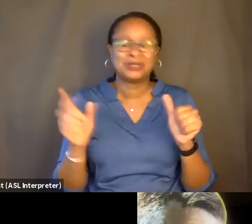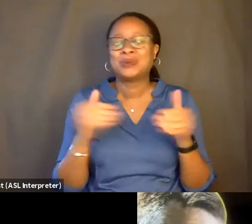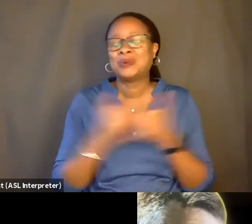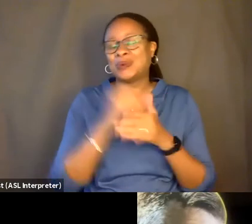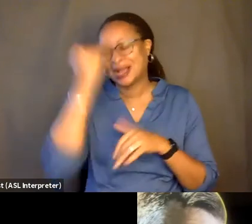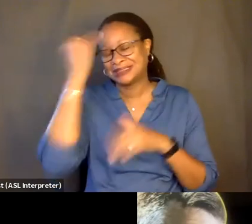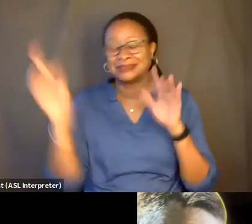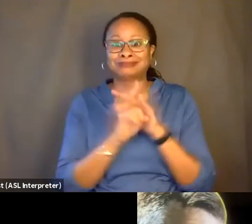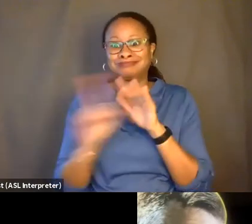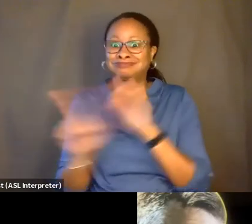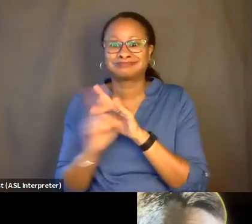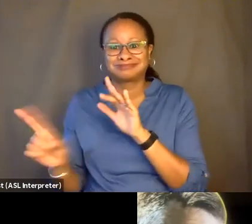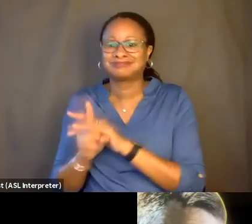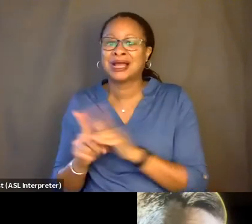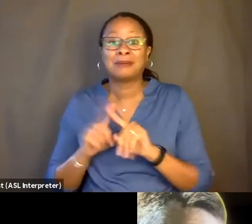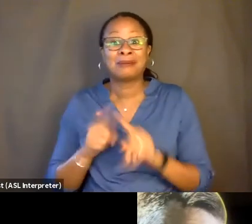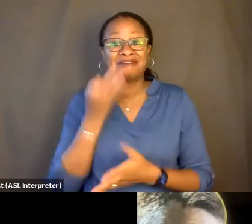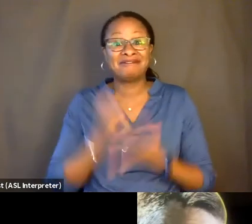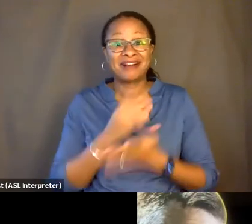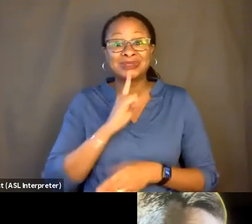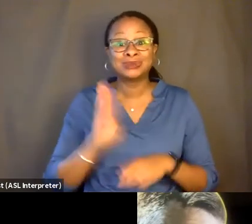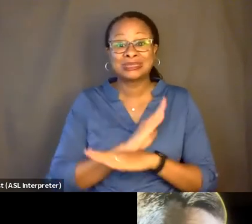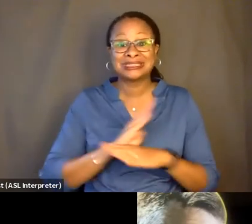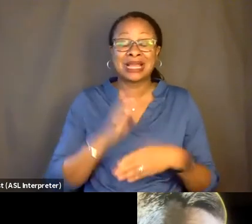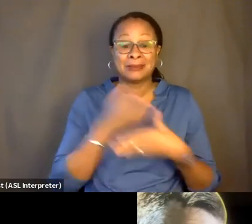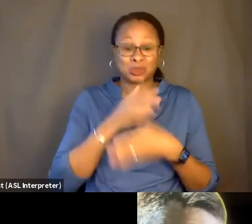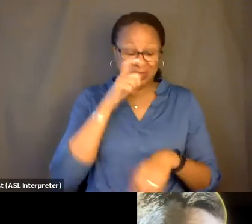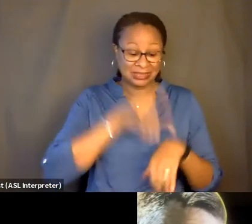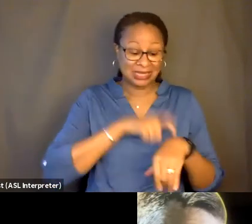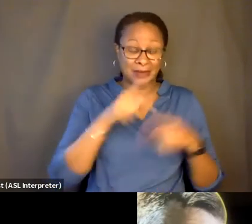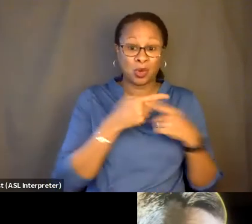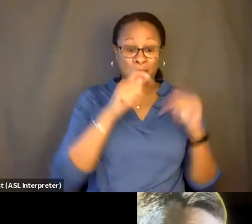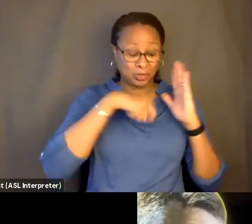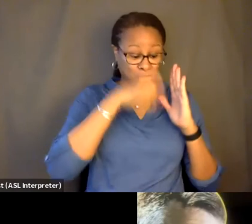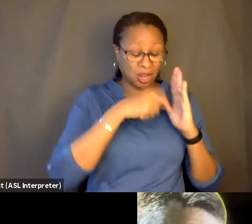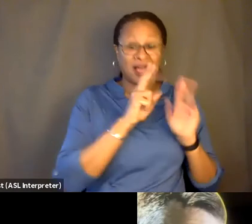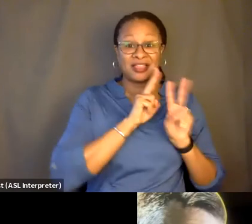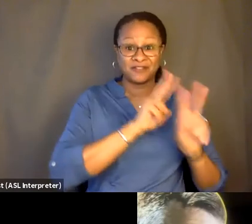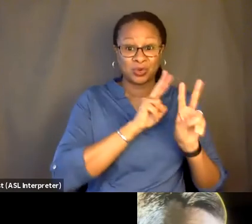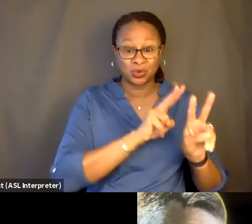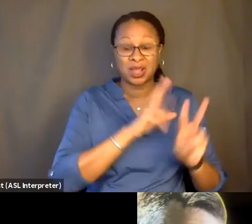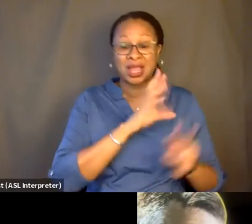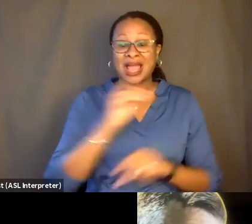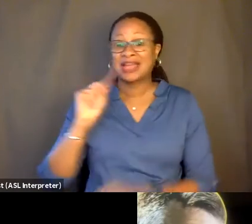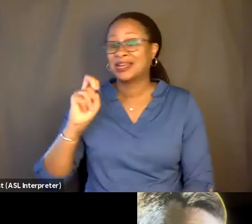But the fact was, in between the time when we shot the funeral and Netflix jumped on board